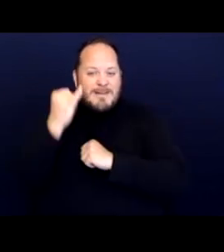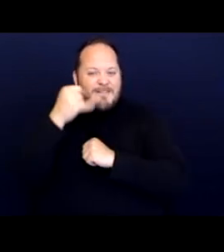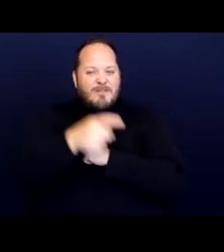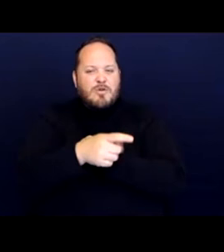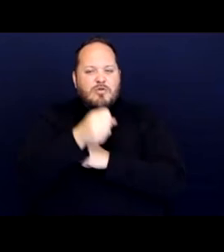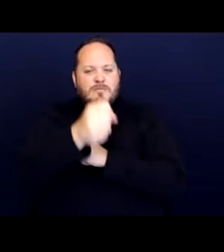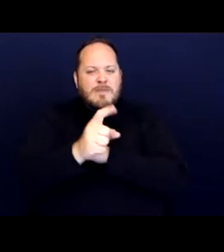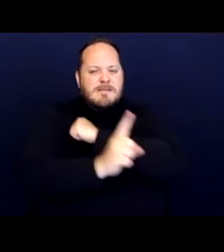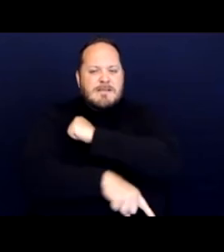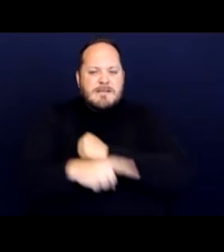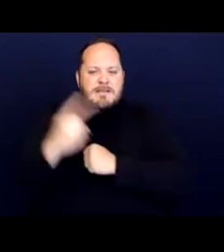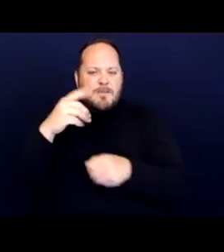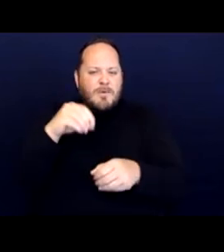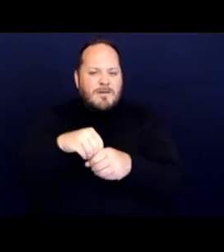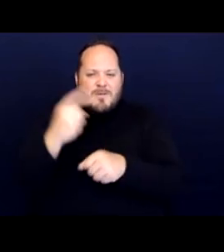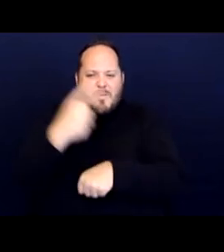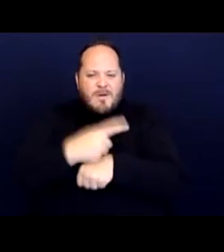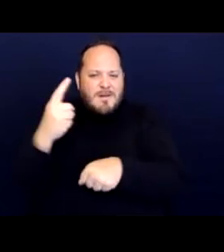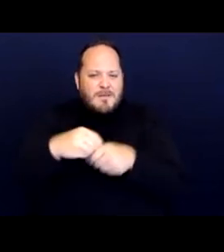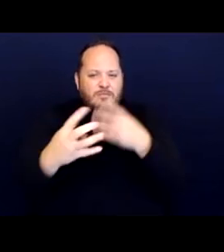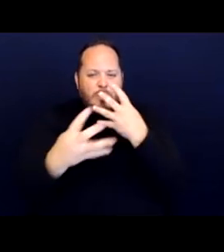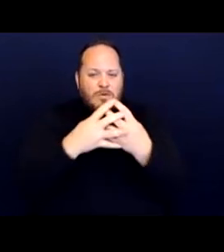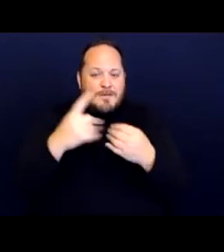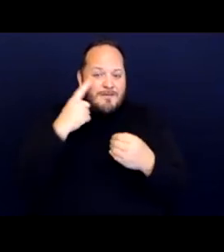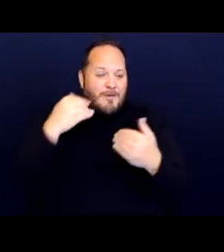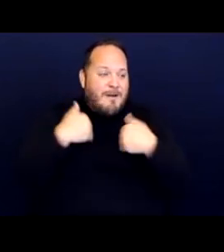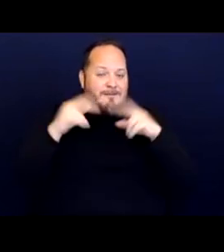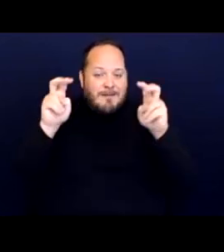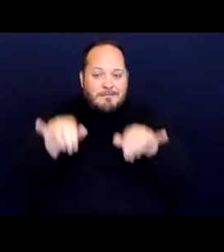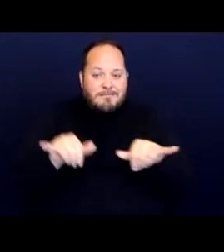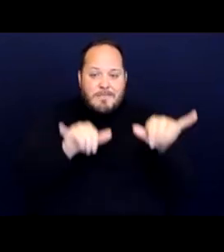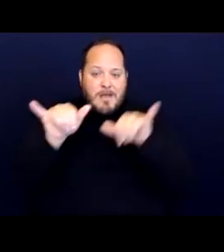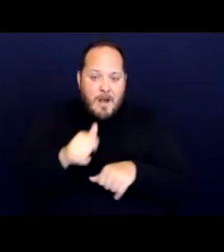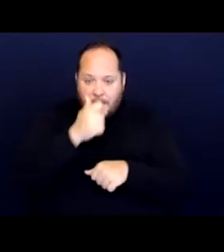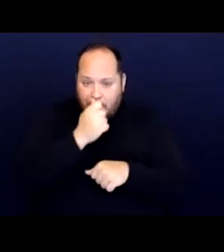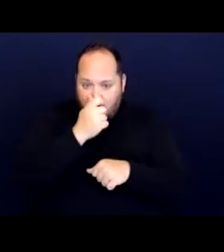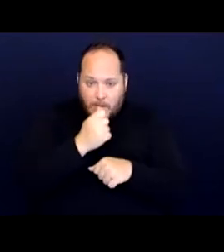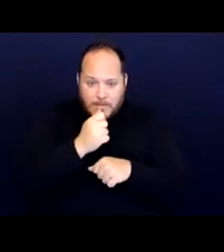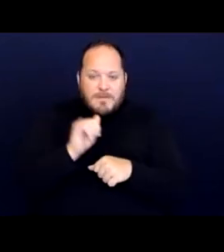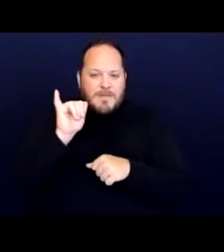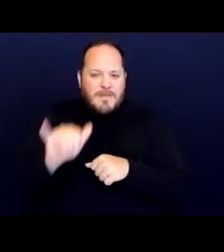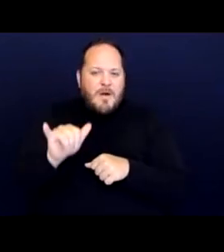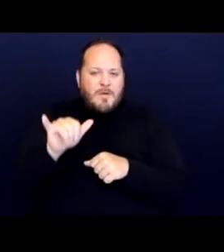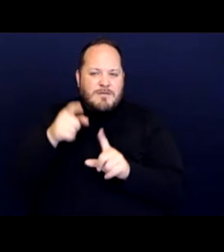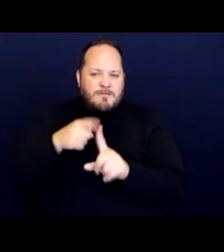for the crime of having the common cold. And that was in Robinson in 1962.